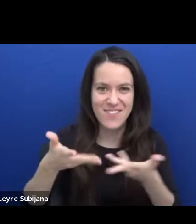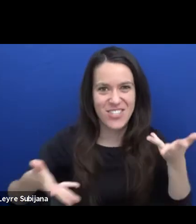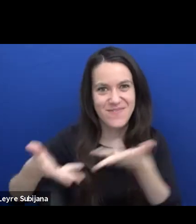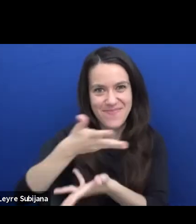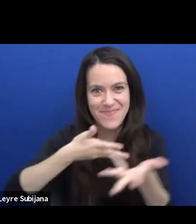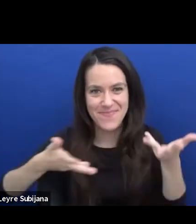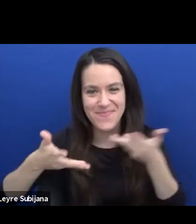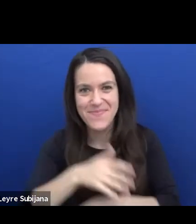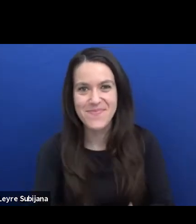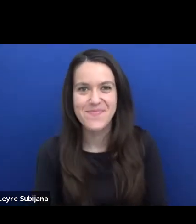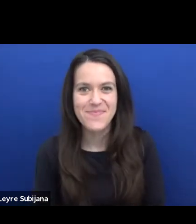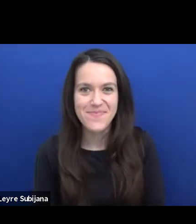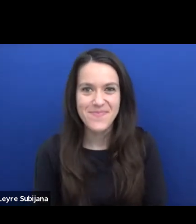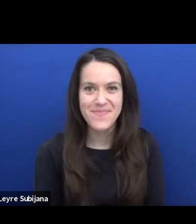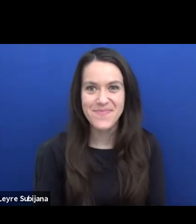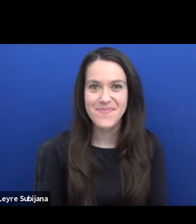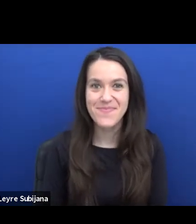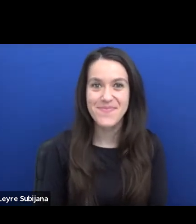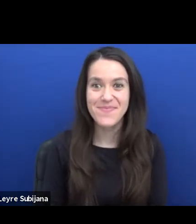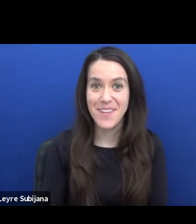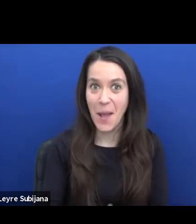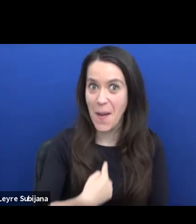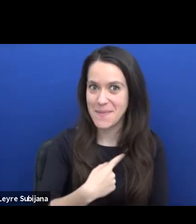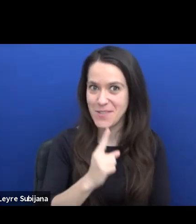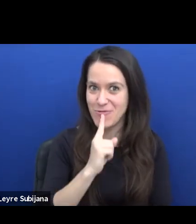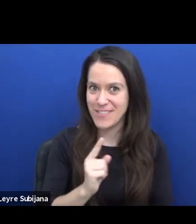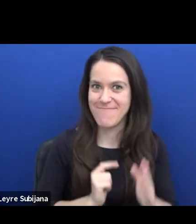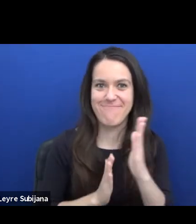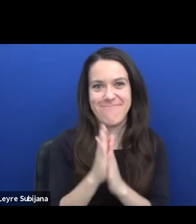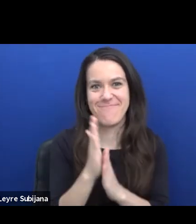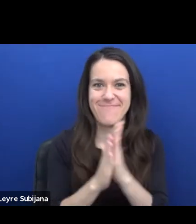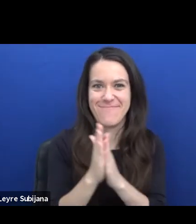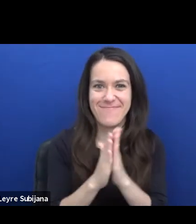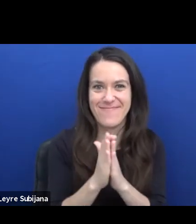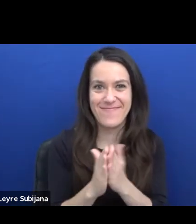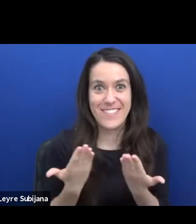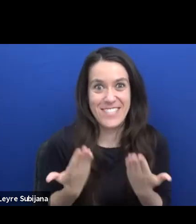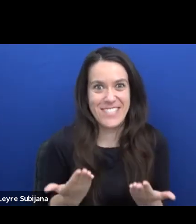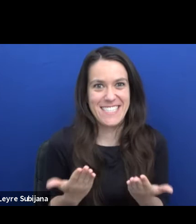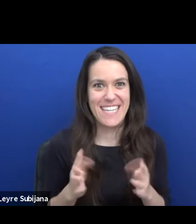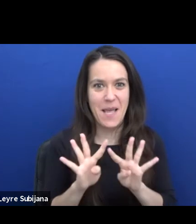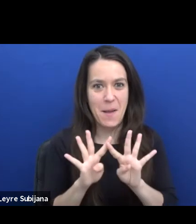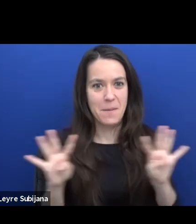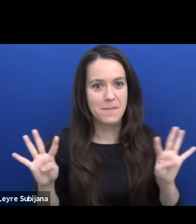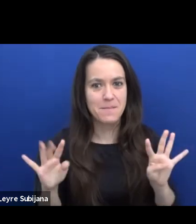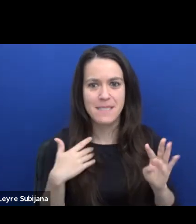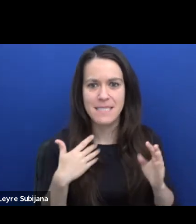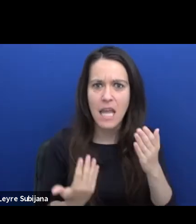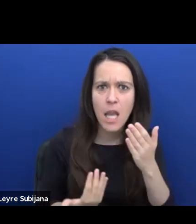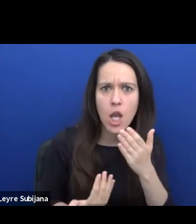I'm very excited to take you through our panel today, New Formats and Spaces for Young Audiences.